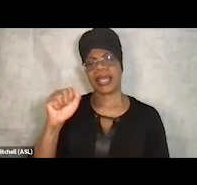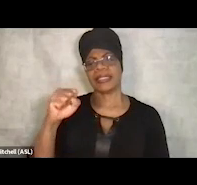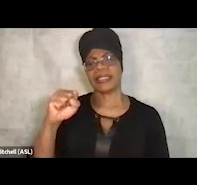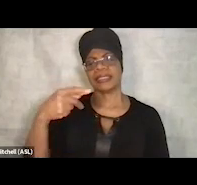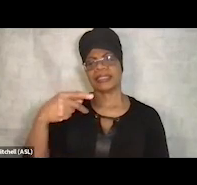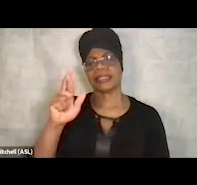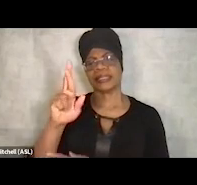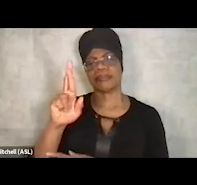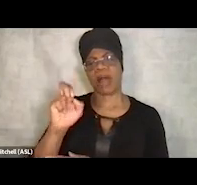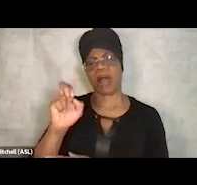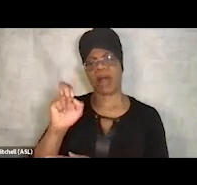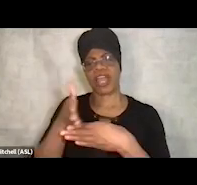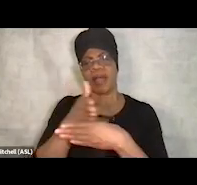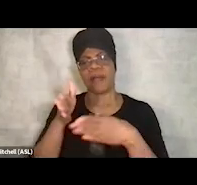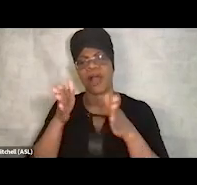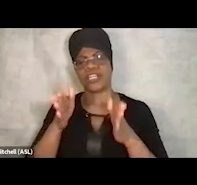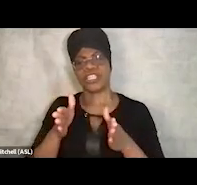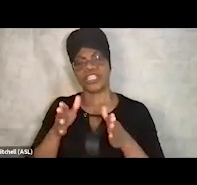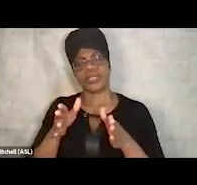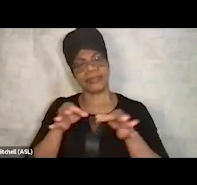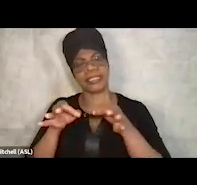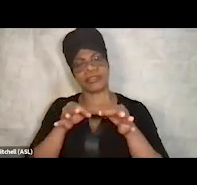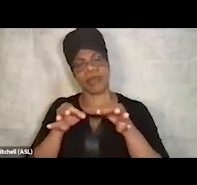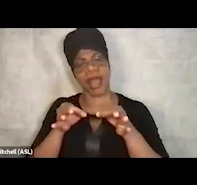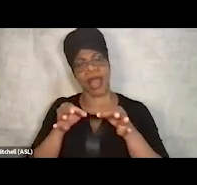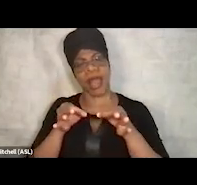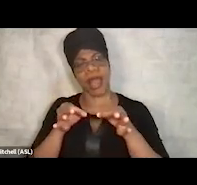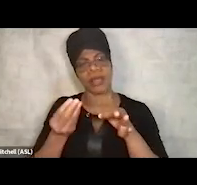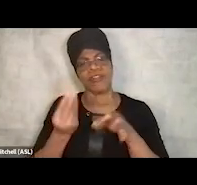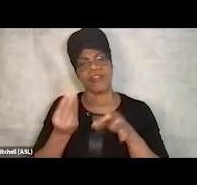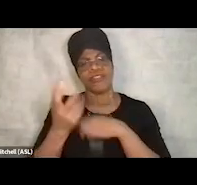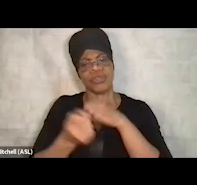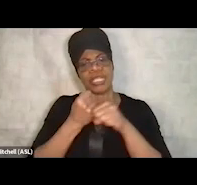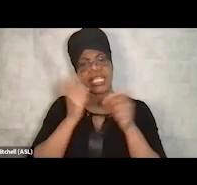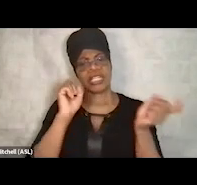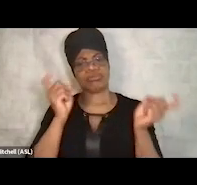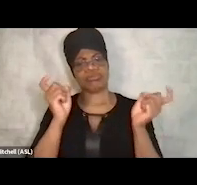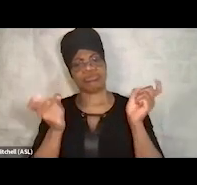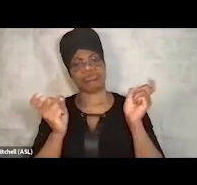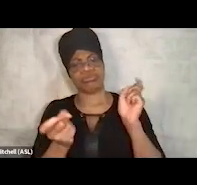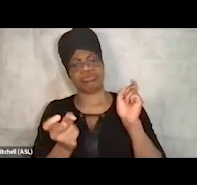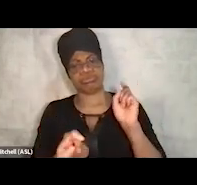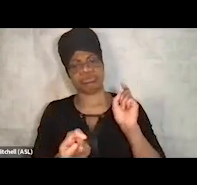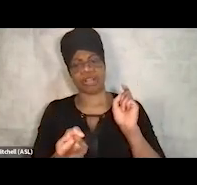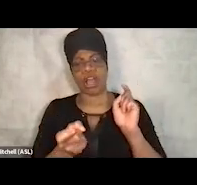we've made a lot of changes in the last few years, and we needed to break down those silos and get those departments talking